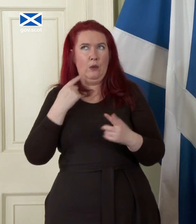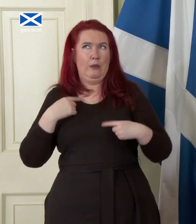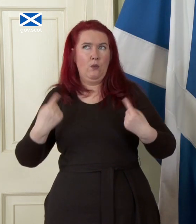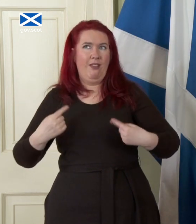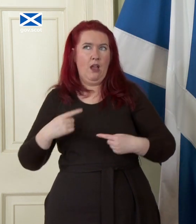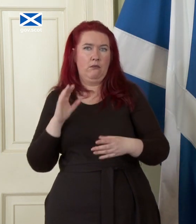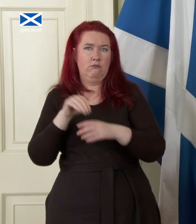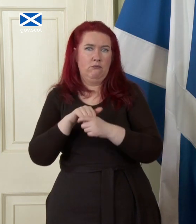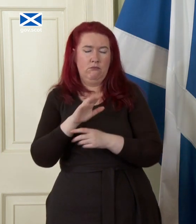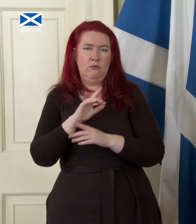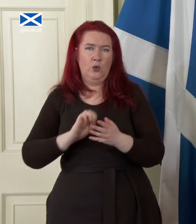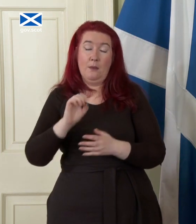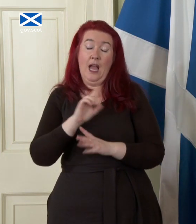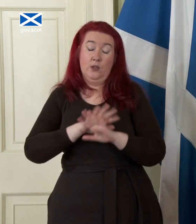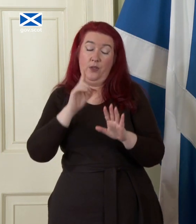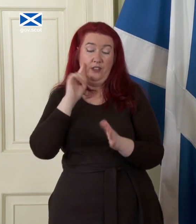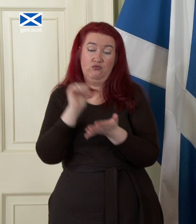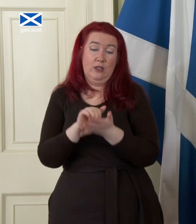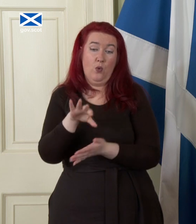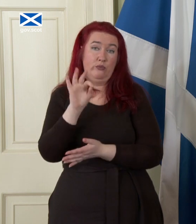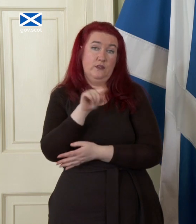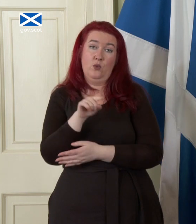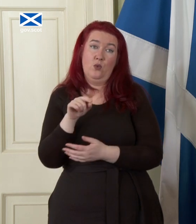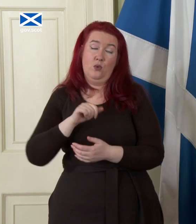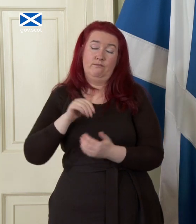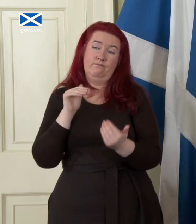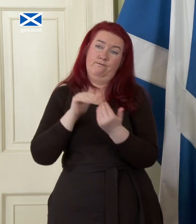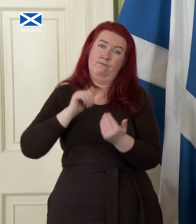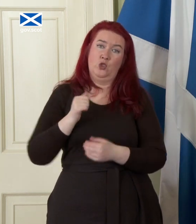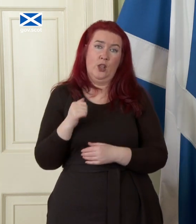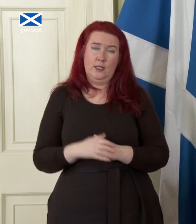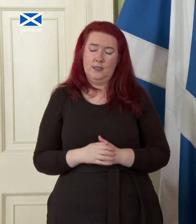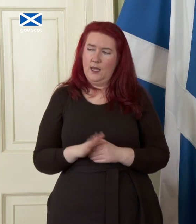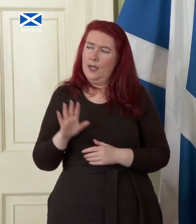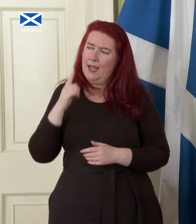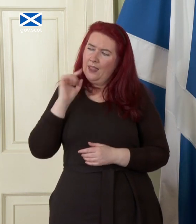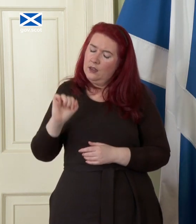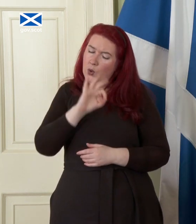right option for for Scotland you I think if I may say so I think in your question that you took an